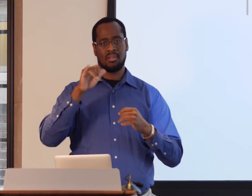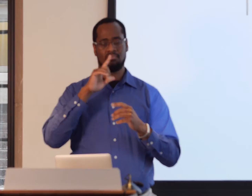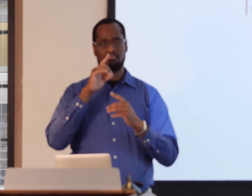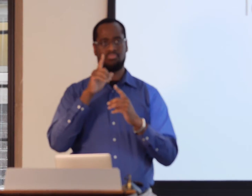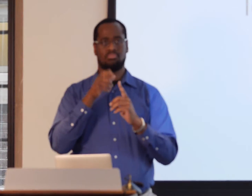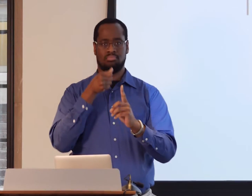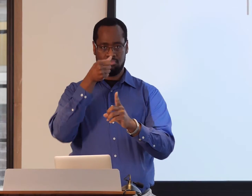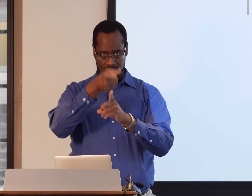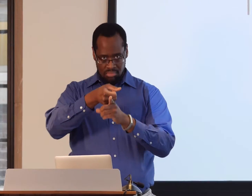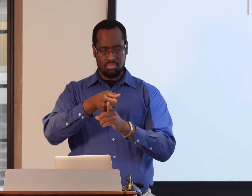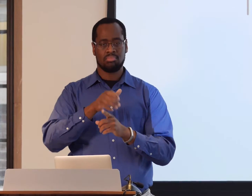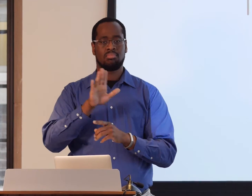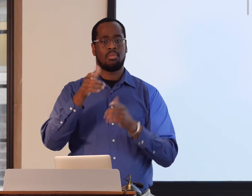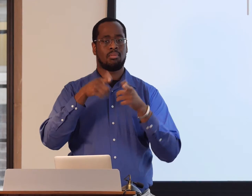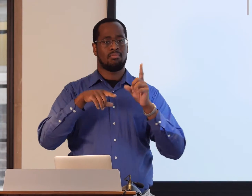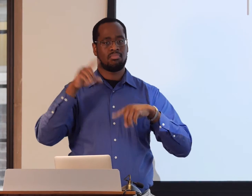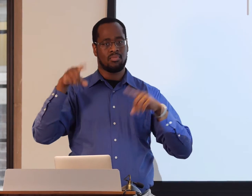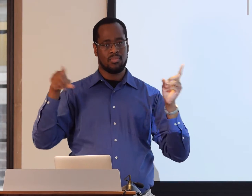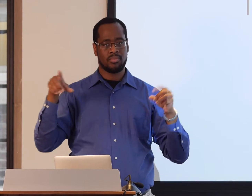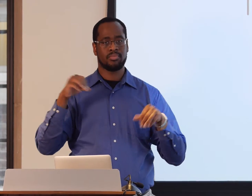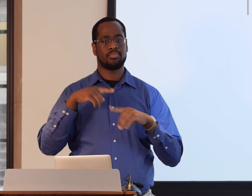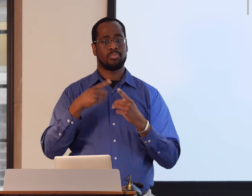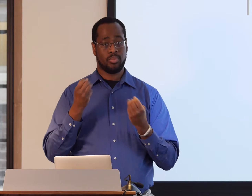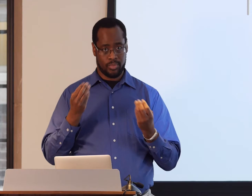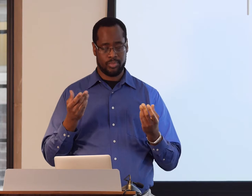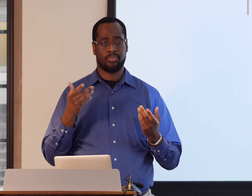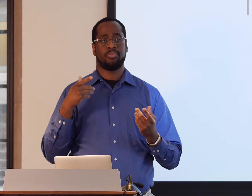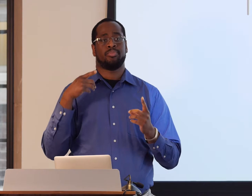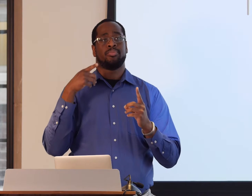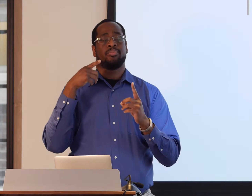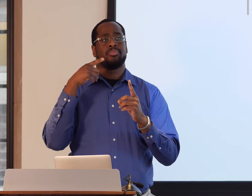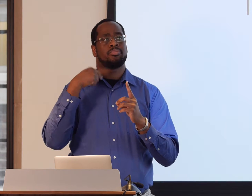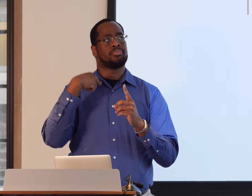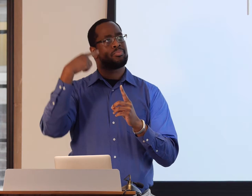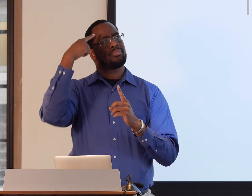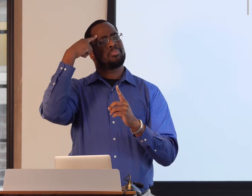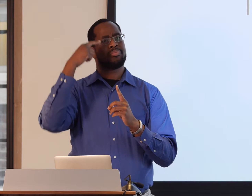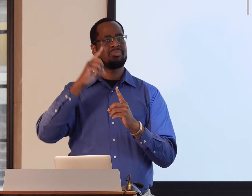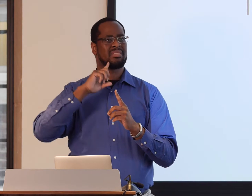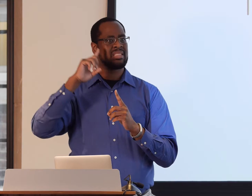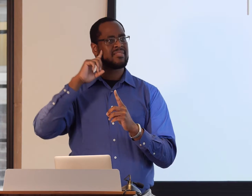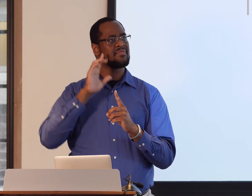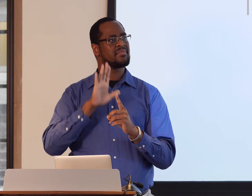And that included where you resided, as well. And that impacted language.